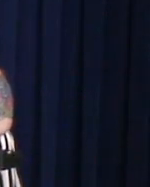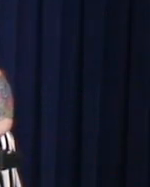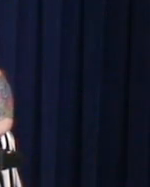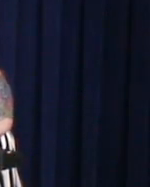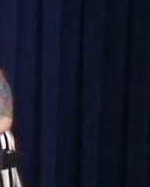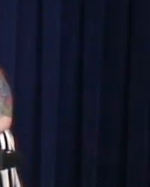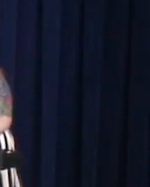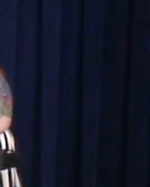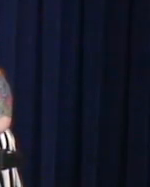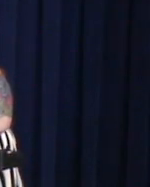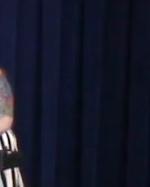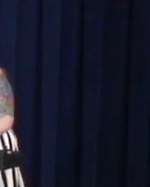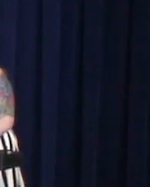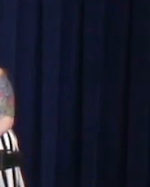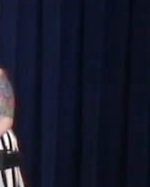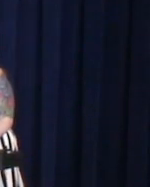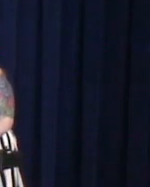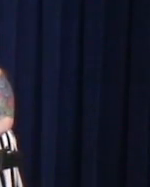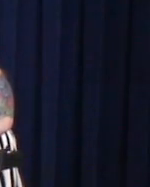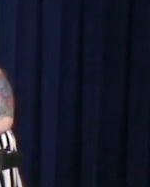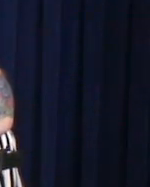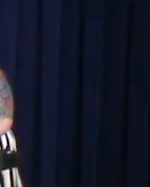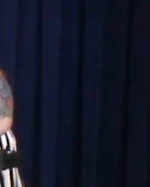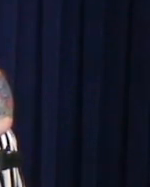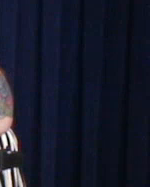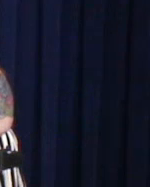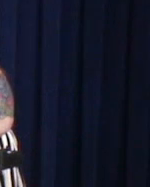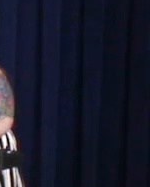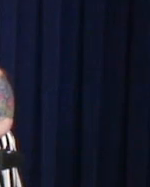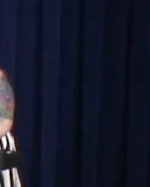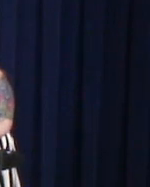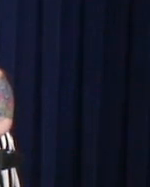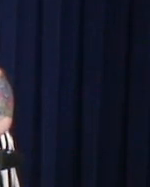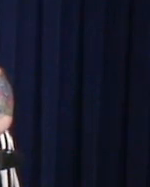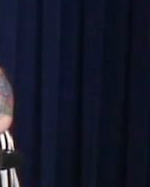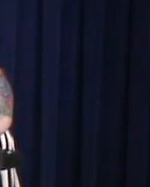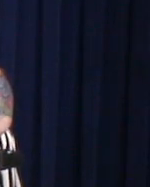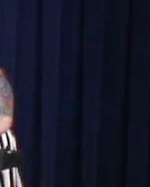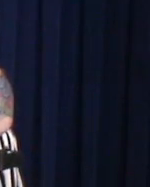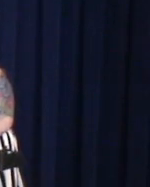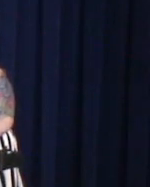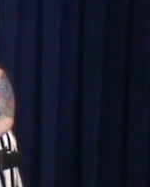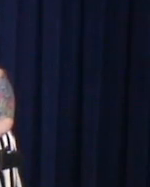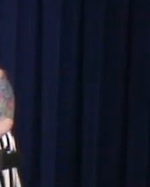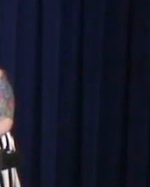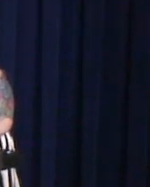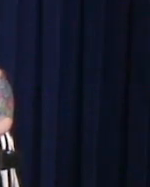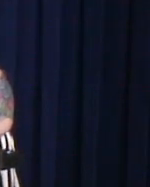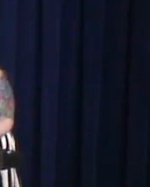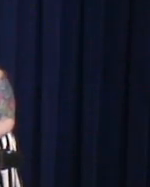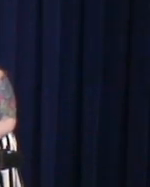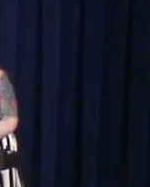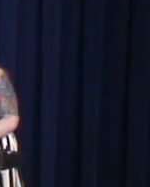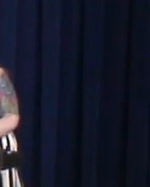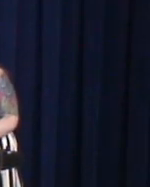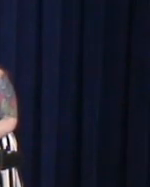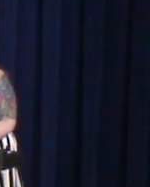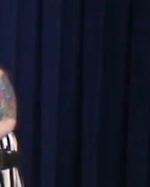Even if I wanted to.